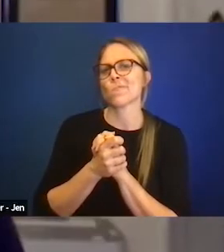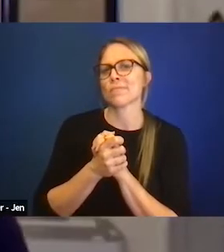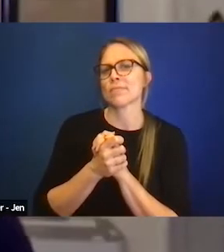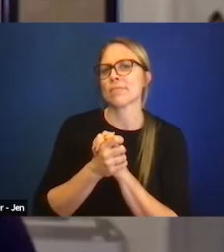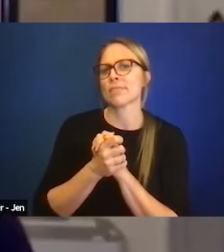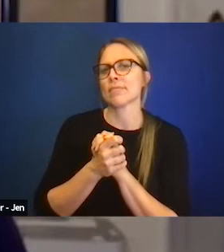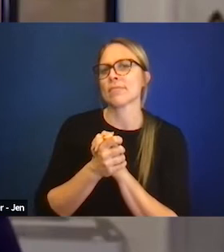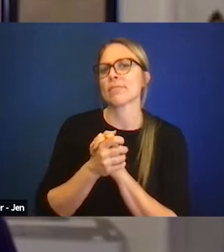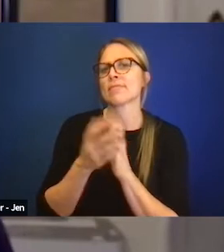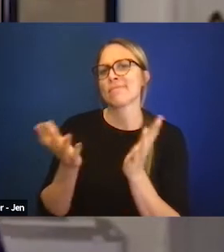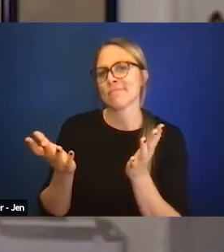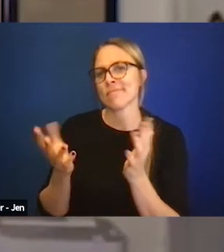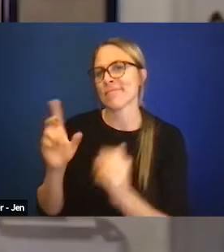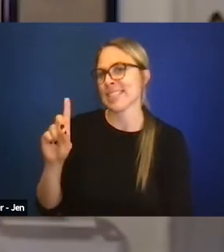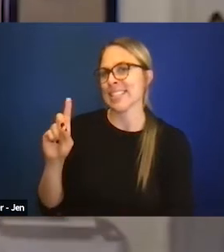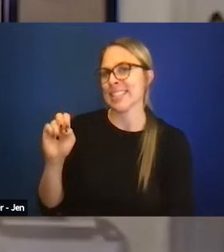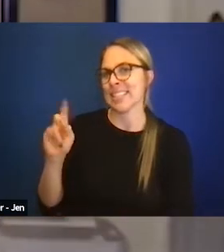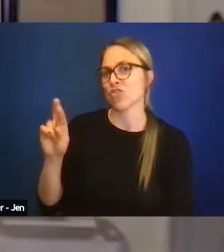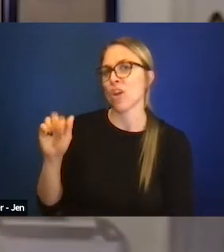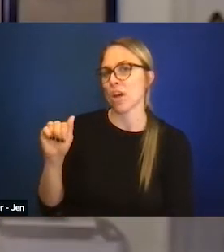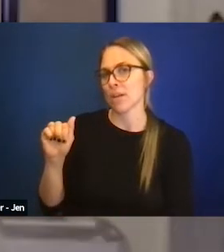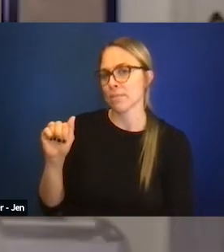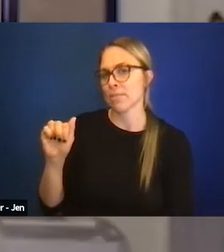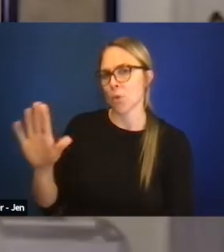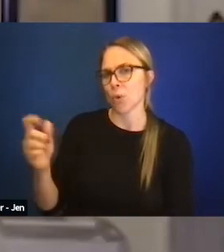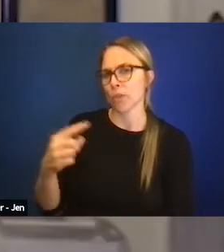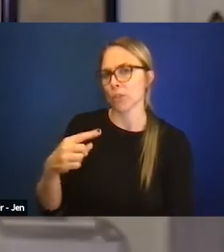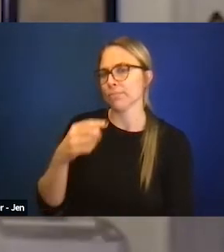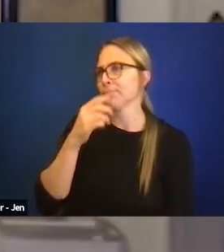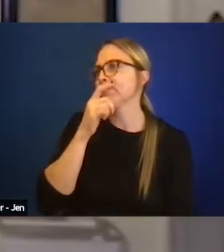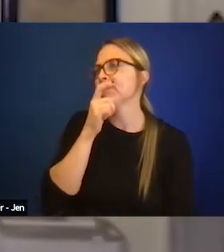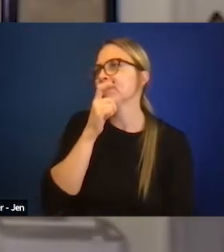I think, Deidra, you know, what's important is to be learning